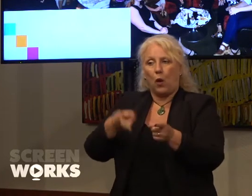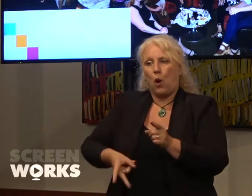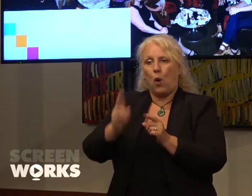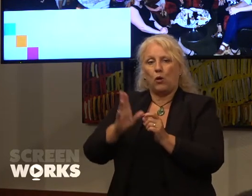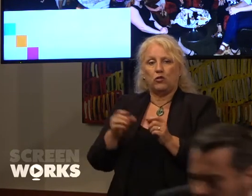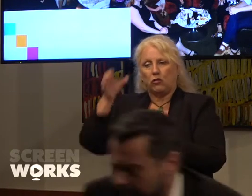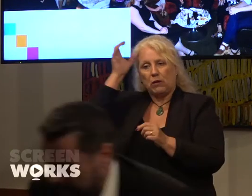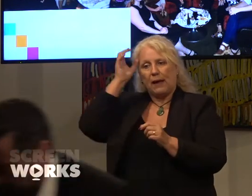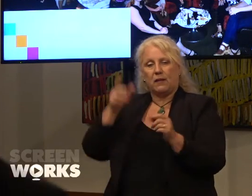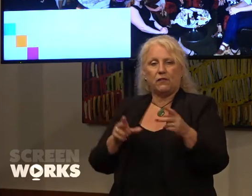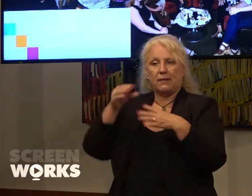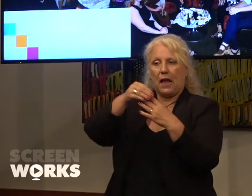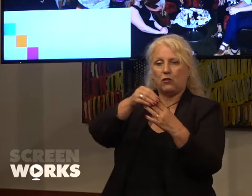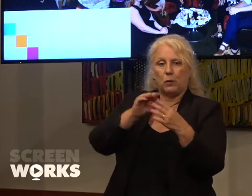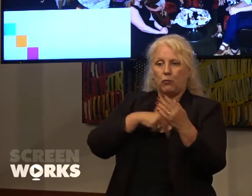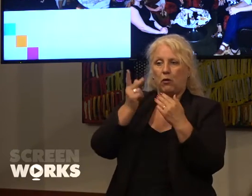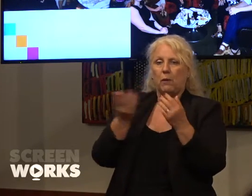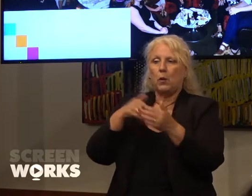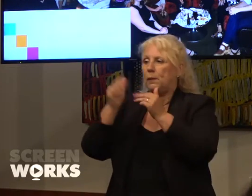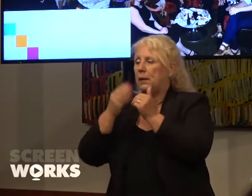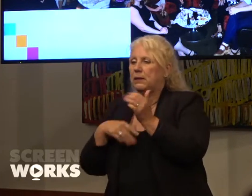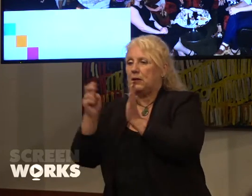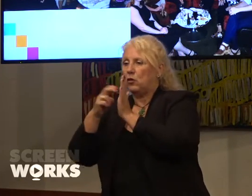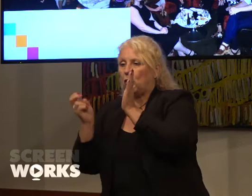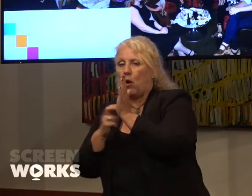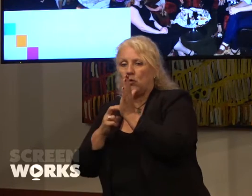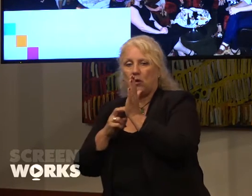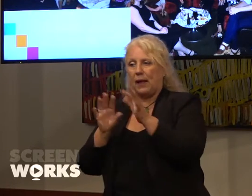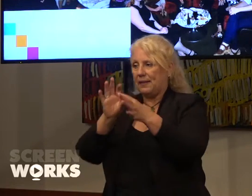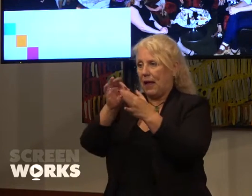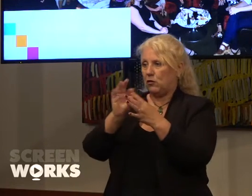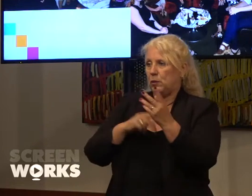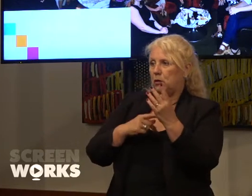program and are building into our contracting with productions, attachment opportunities for female practitioners.